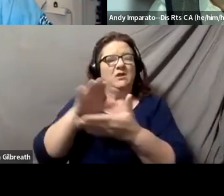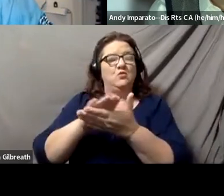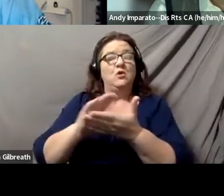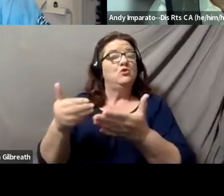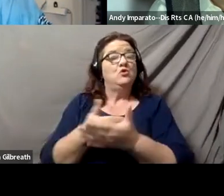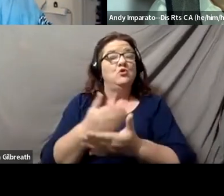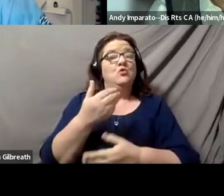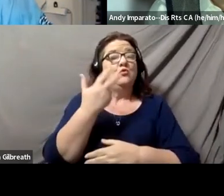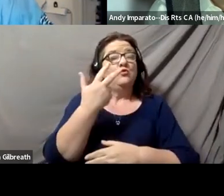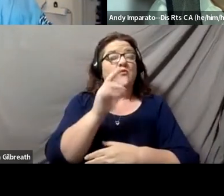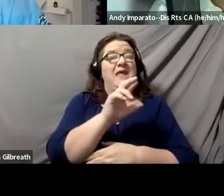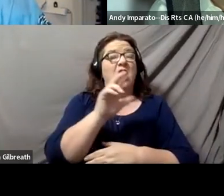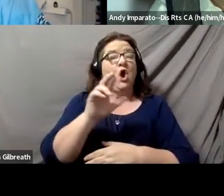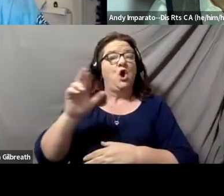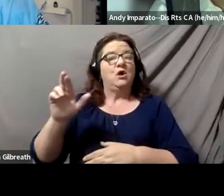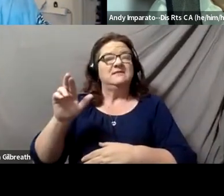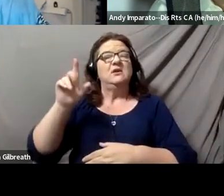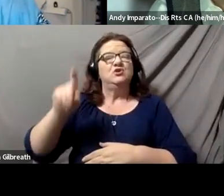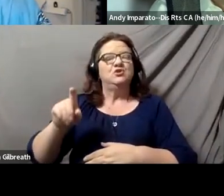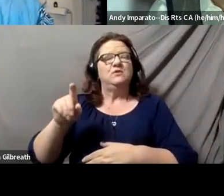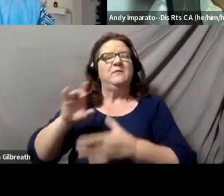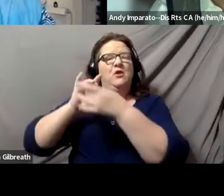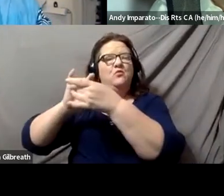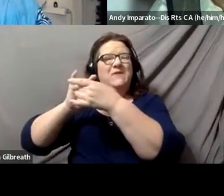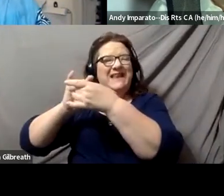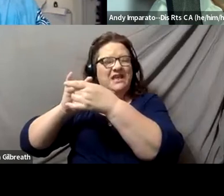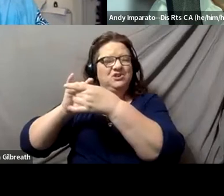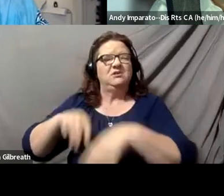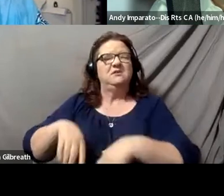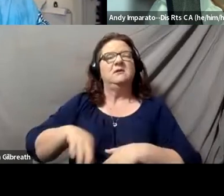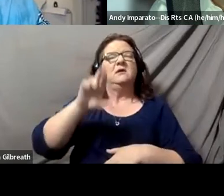should be relationship-driven, restorative, and responsive.